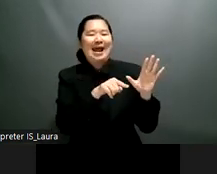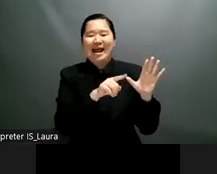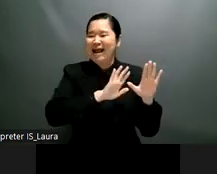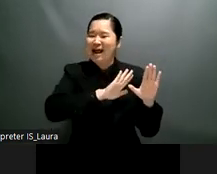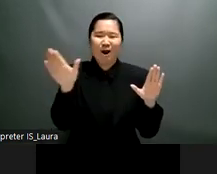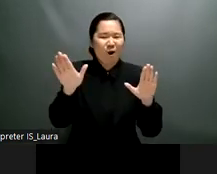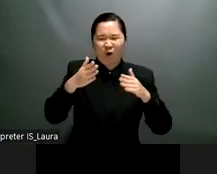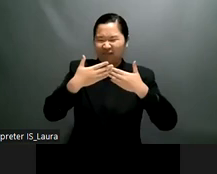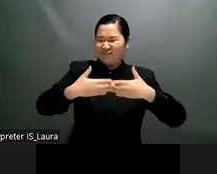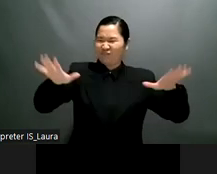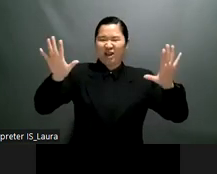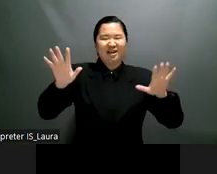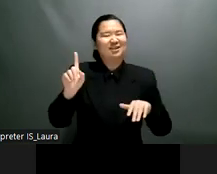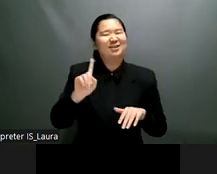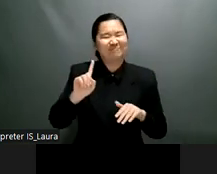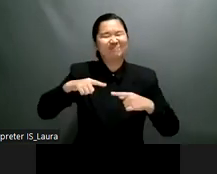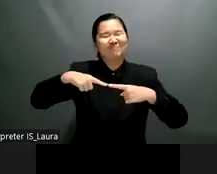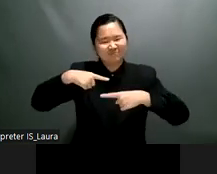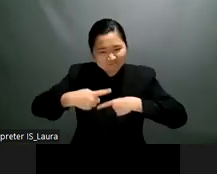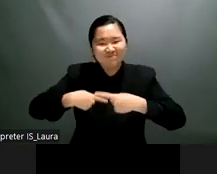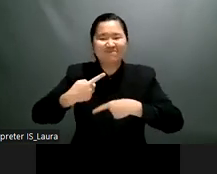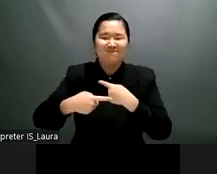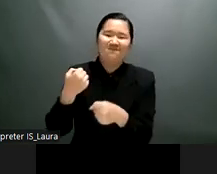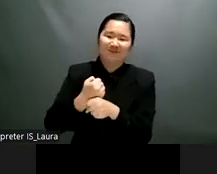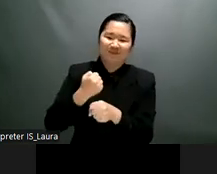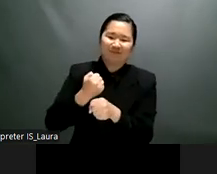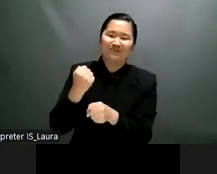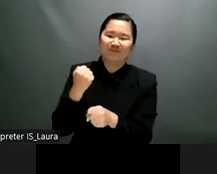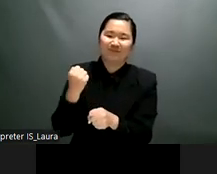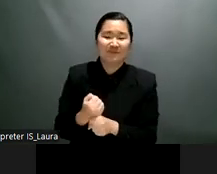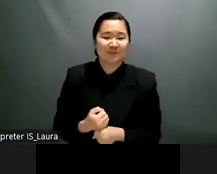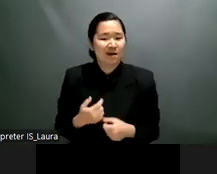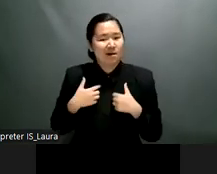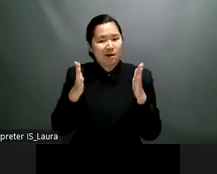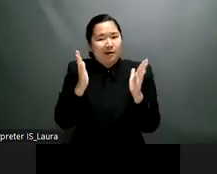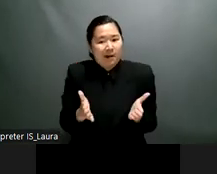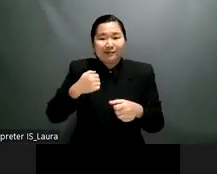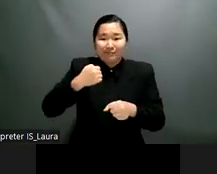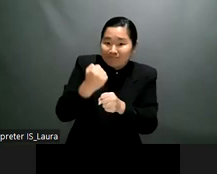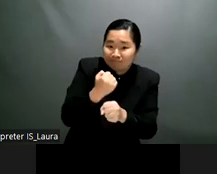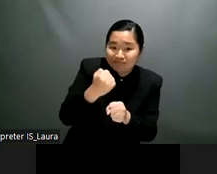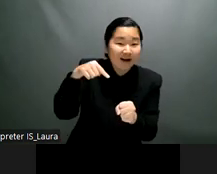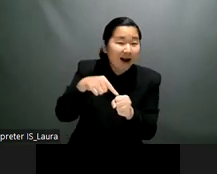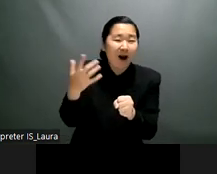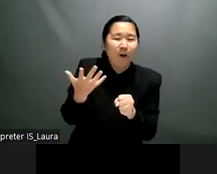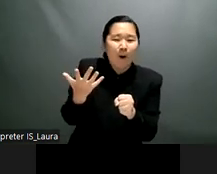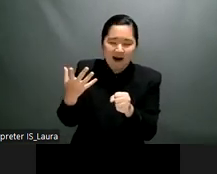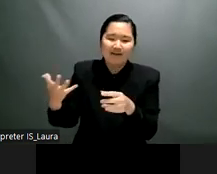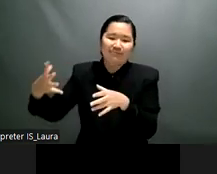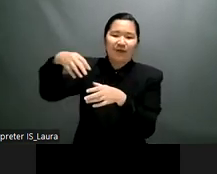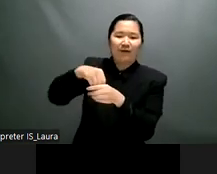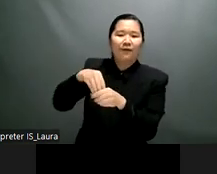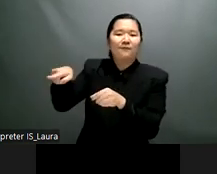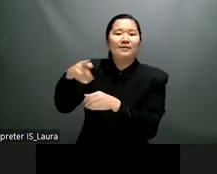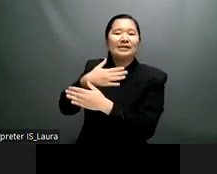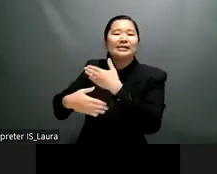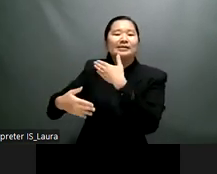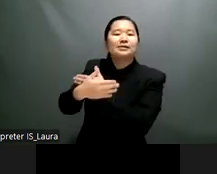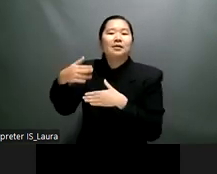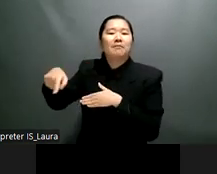we have new goals even to achieve and our movement needs to be ambitious